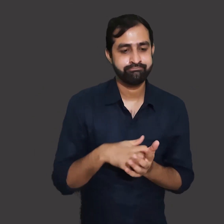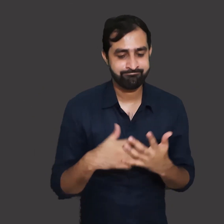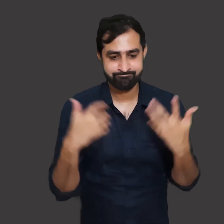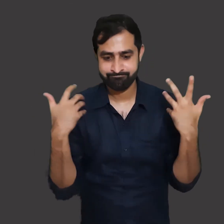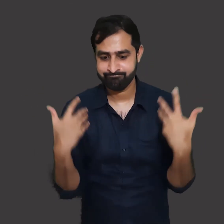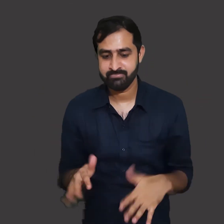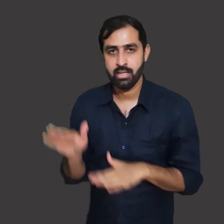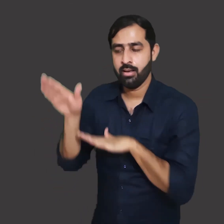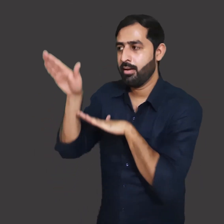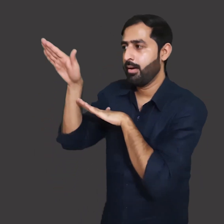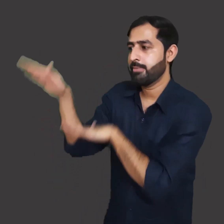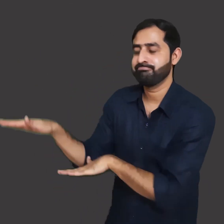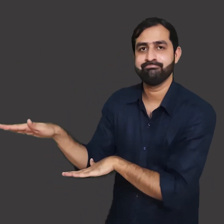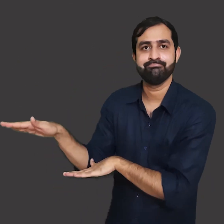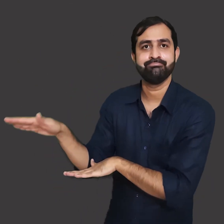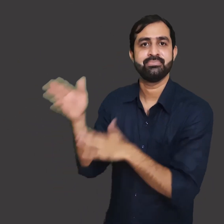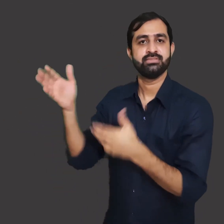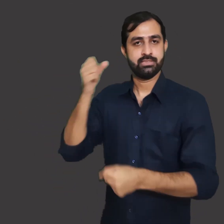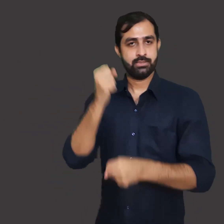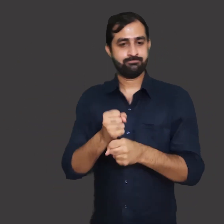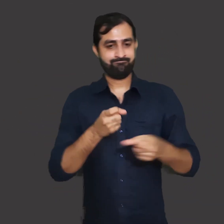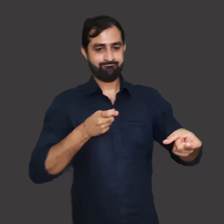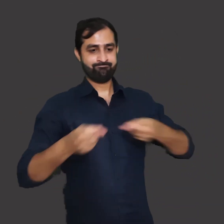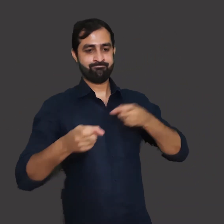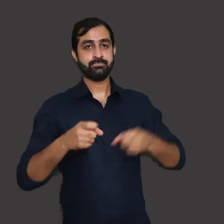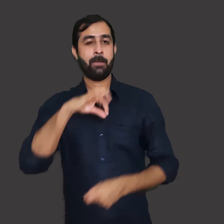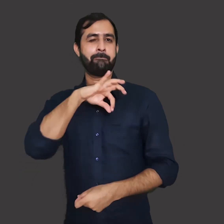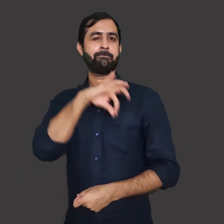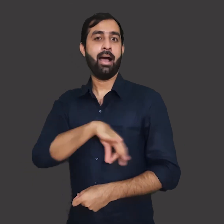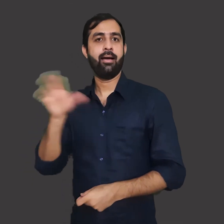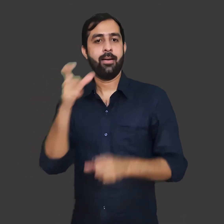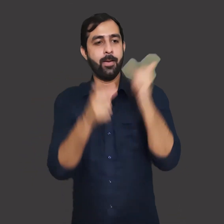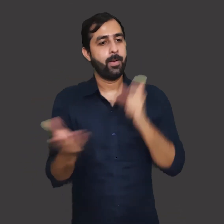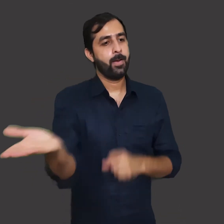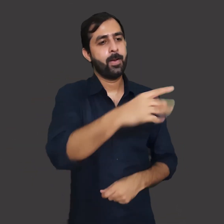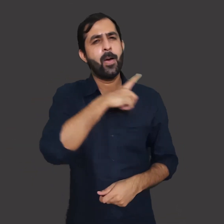Controlling this, weakened the villages and the villagers and increase their dependency on others.